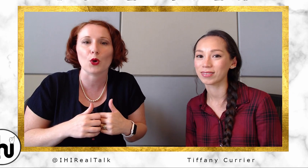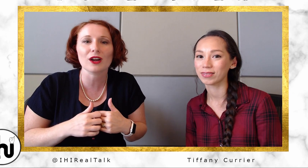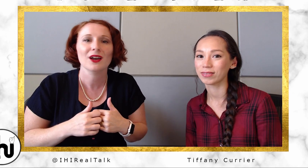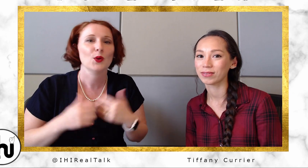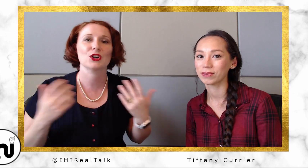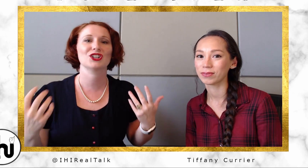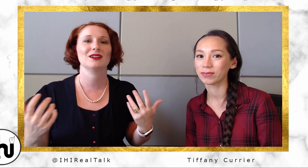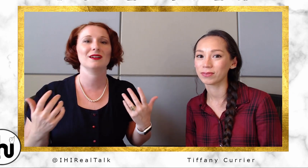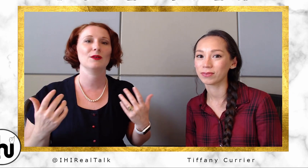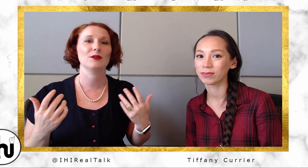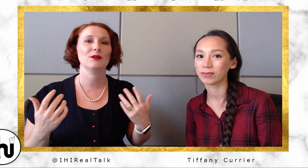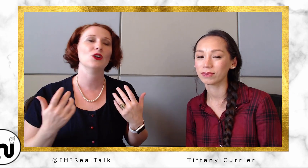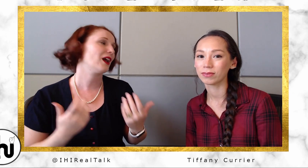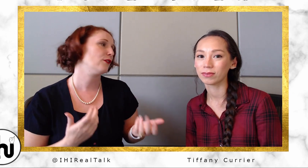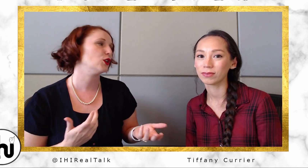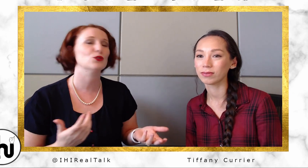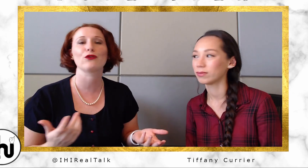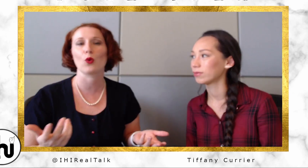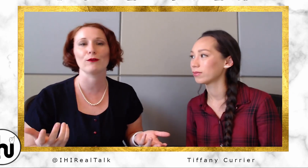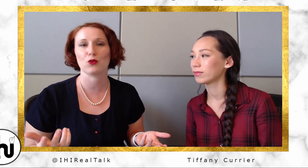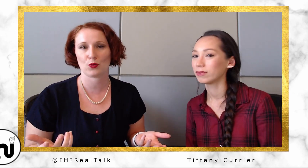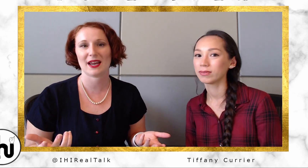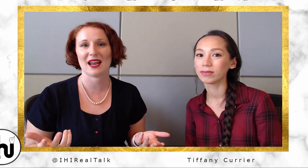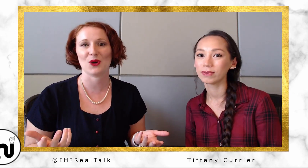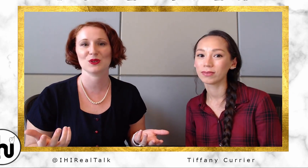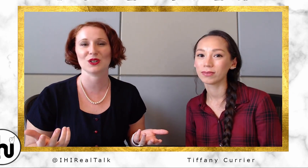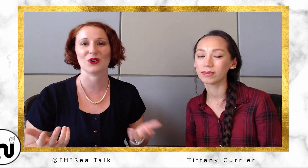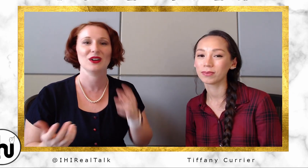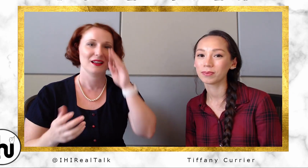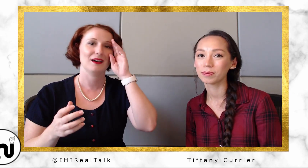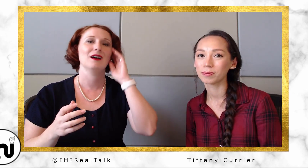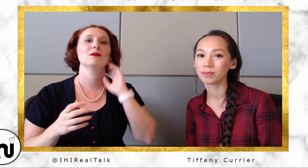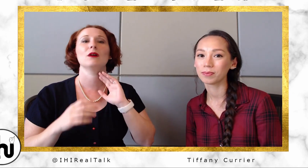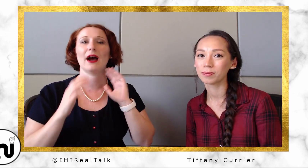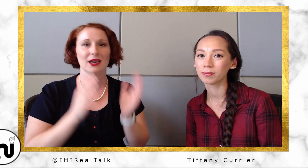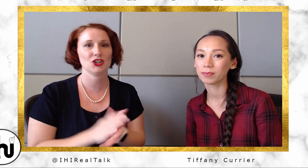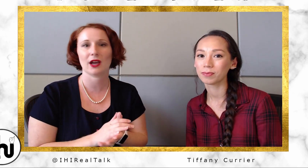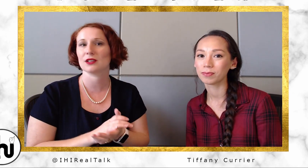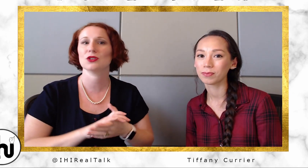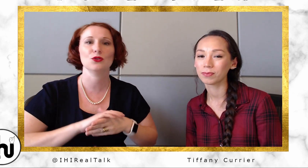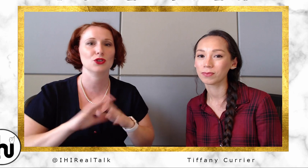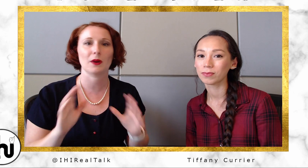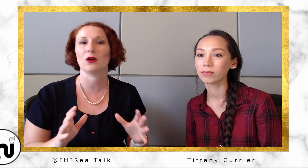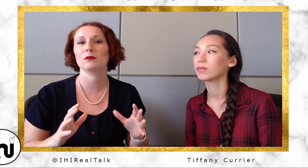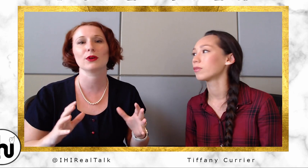which we don't have a huge forum for right now so... IHI is huge about bringing